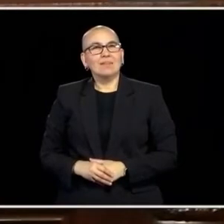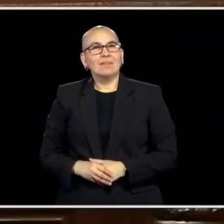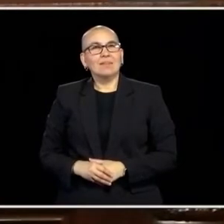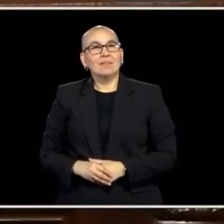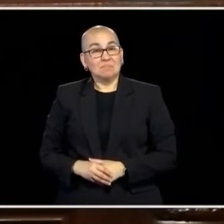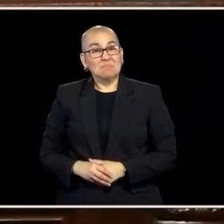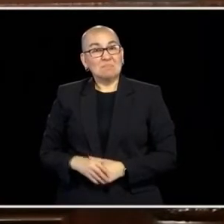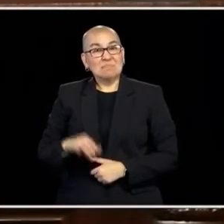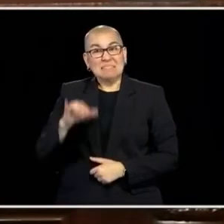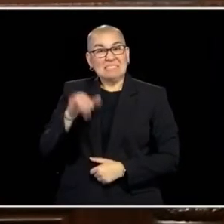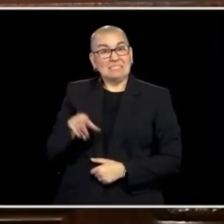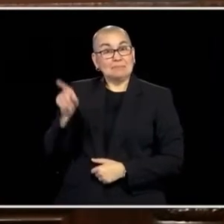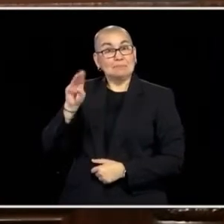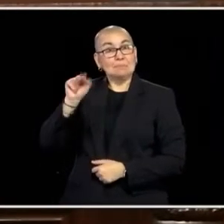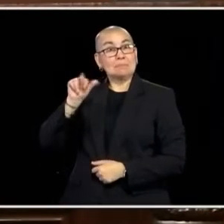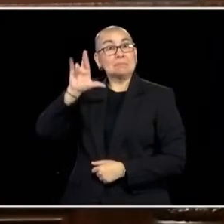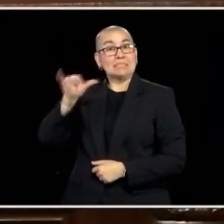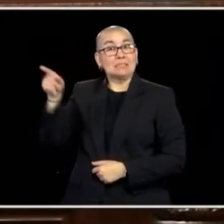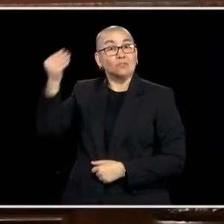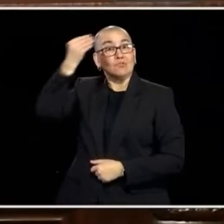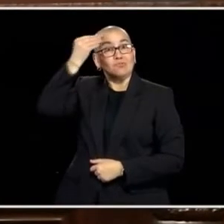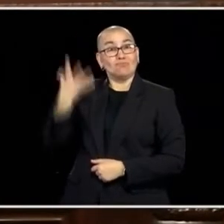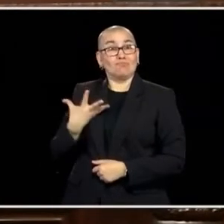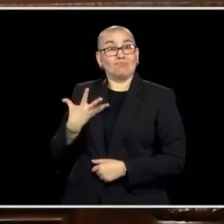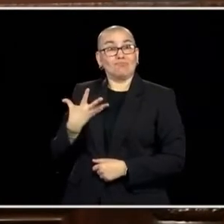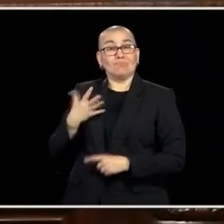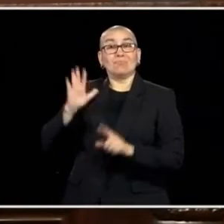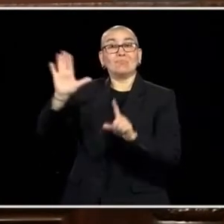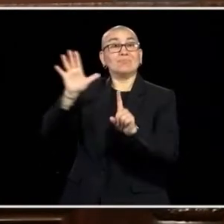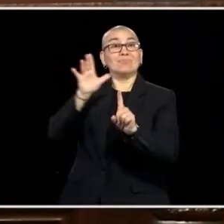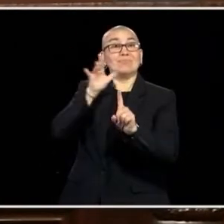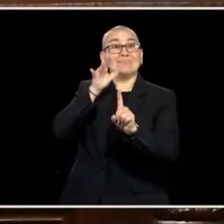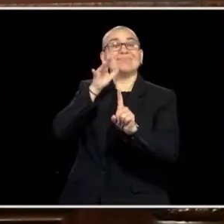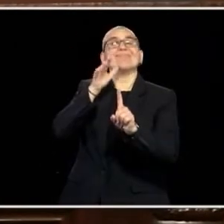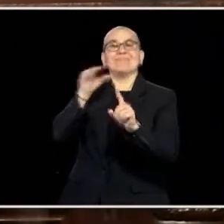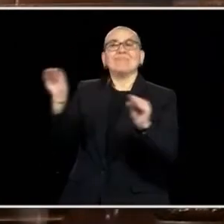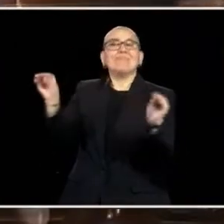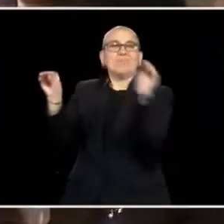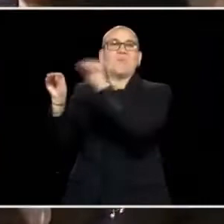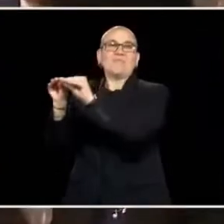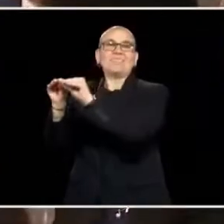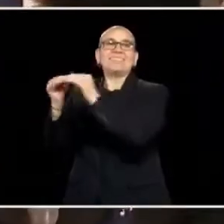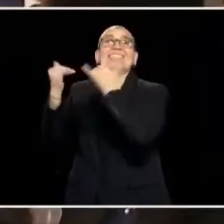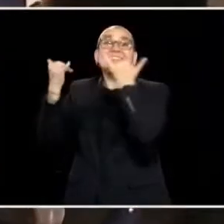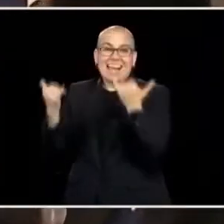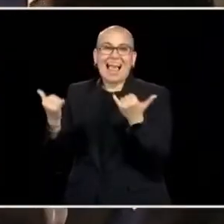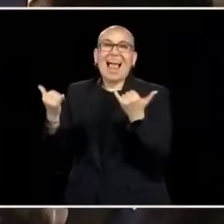SHE ALSO TOLD ME THERE MIGHT HAVE BEEN AN EASIER WAY TO GET HER MOTHER TO COME LIVE WITH HER BUT NOW SHE IS, SO